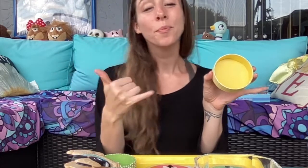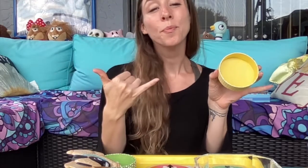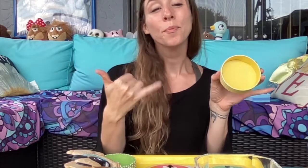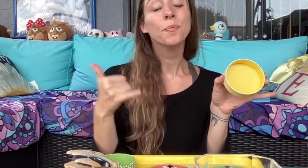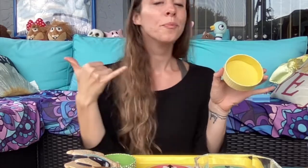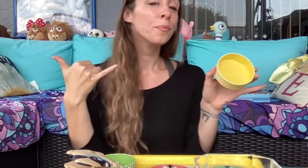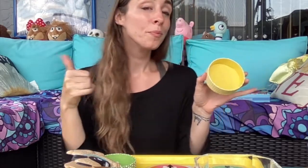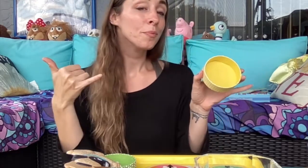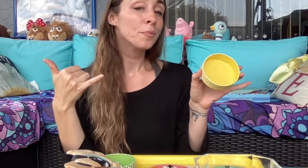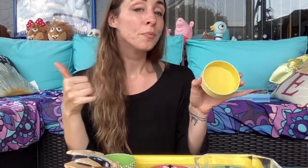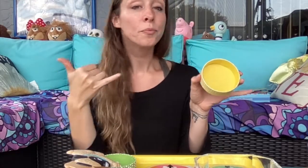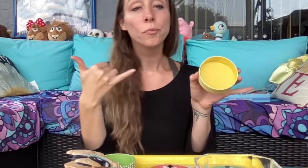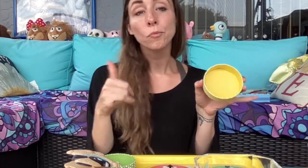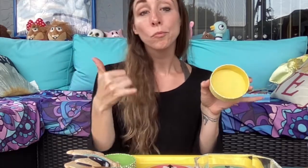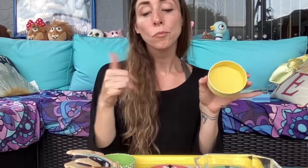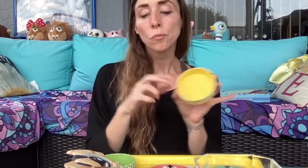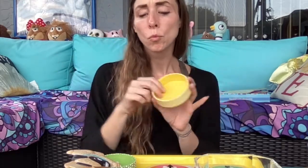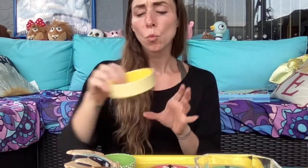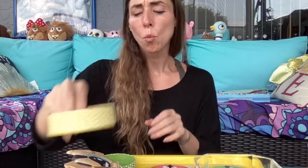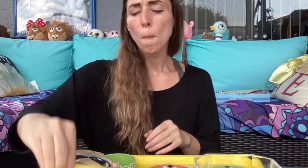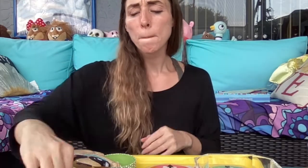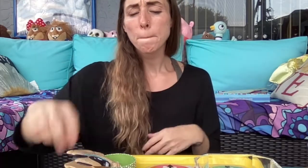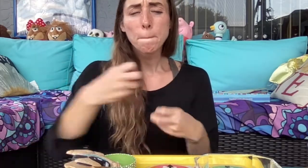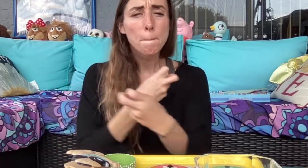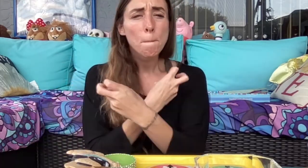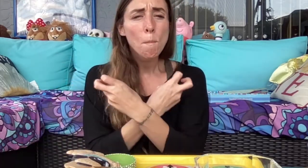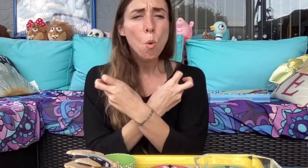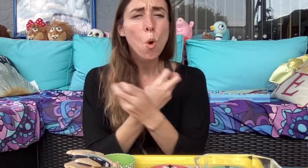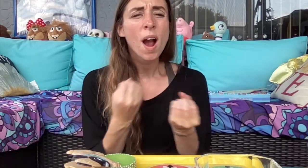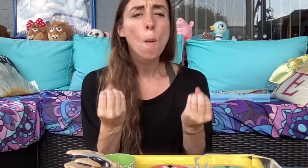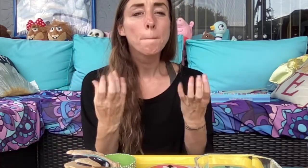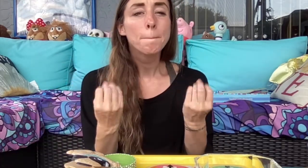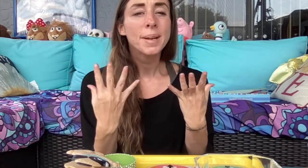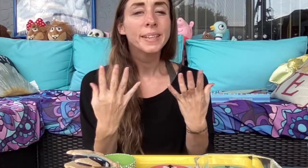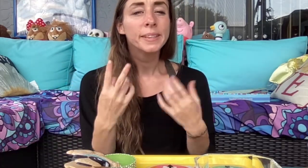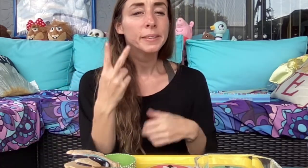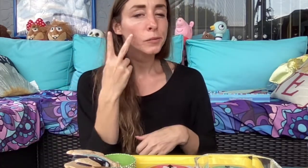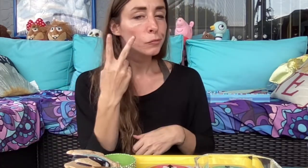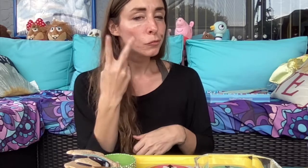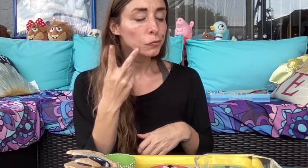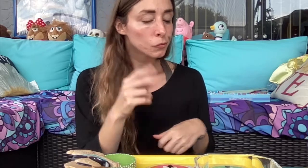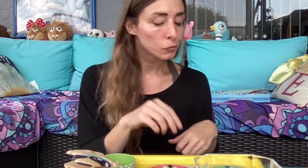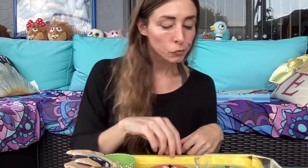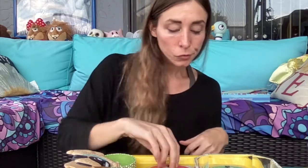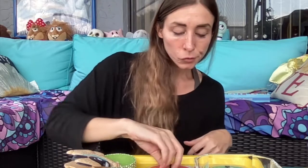Color yellow yellow yellow yellow How many bones? Let's see